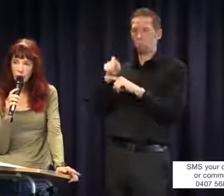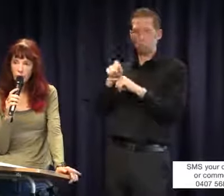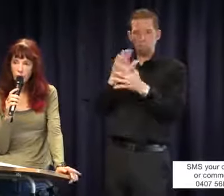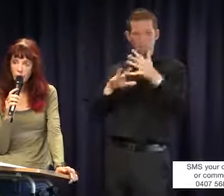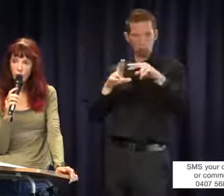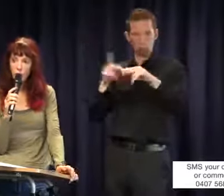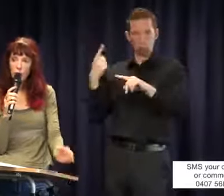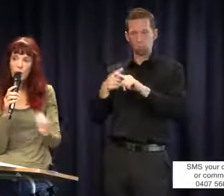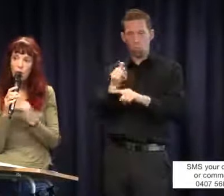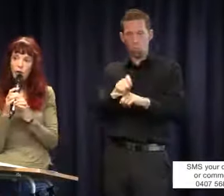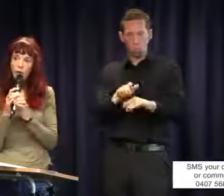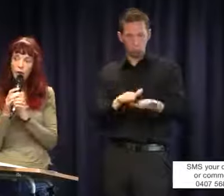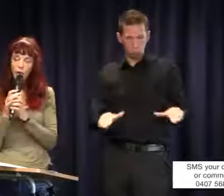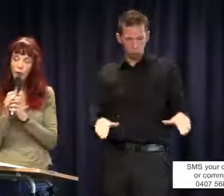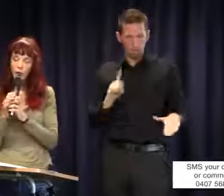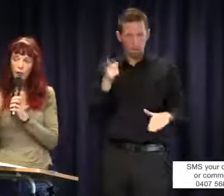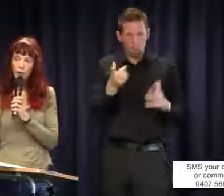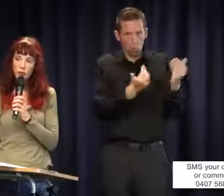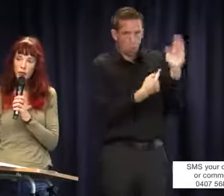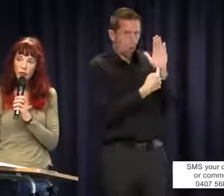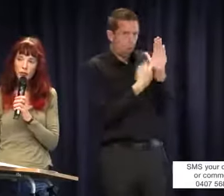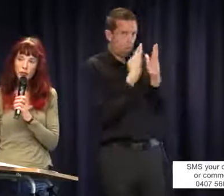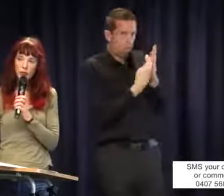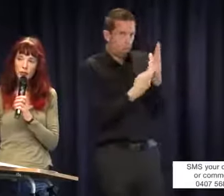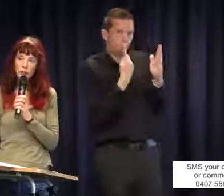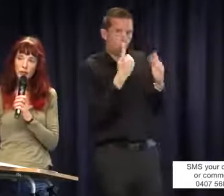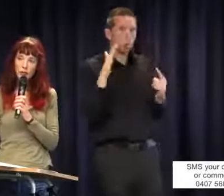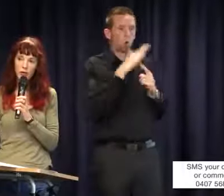much notice of but when you have a report from somebody else who says, `Johnny finds